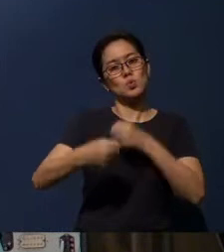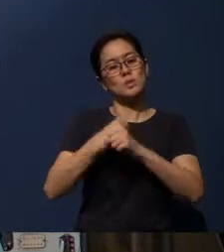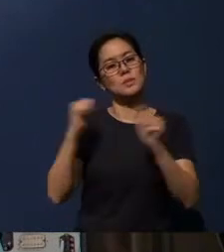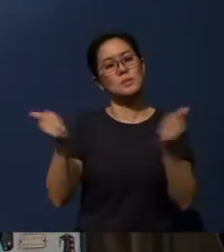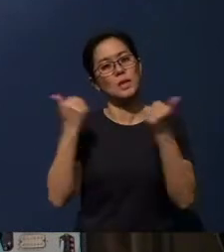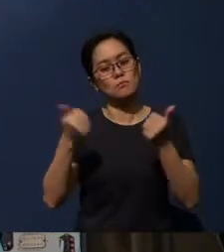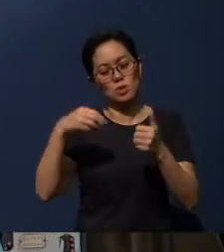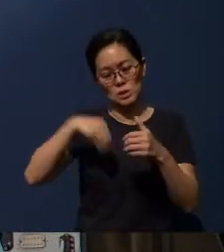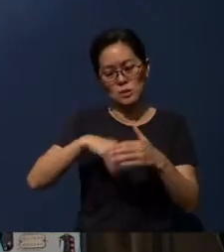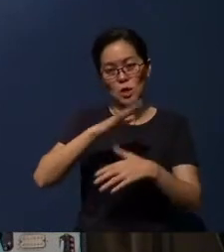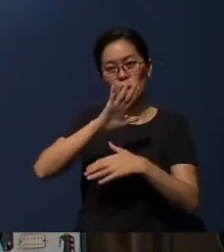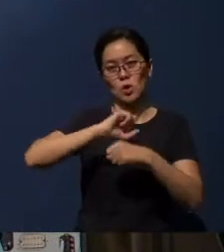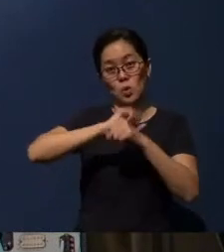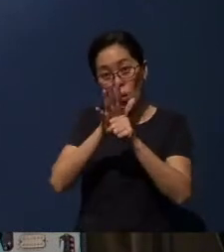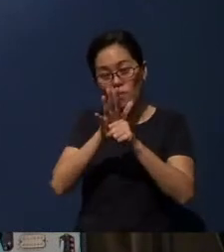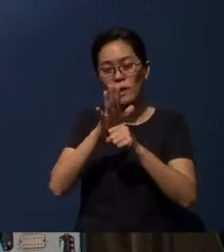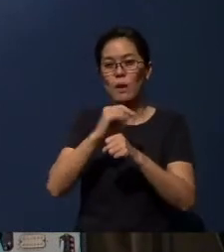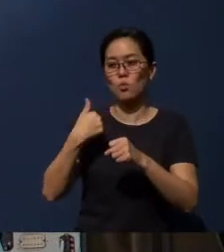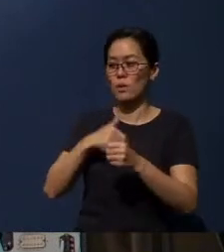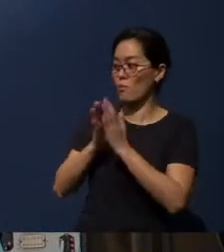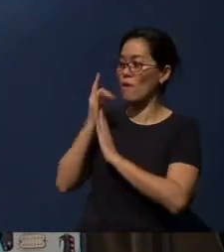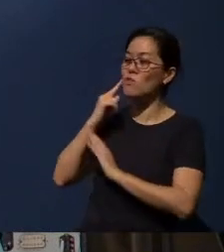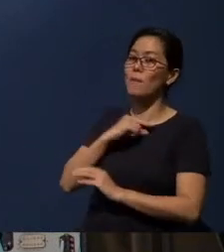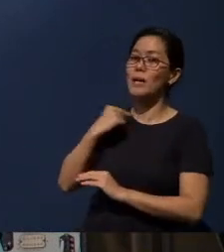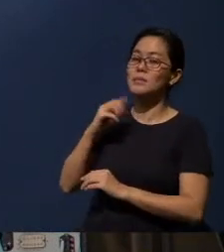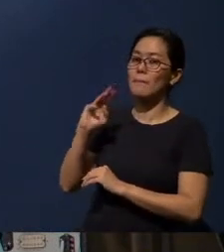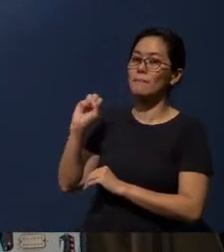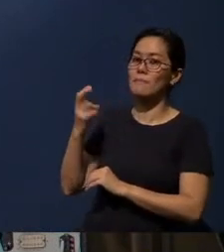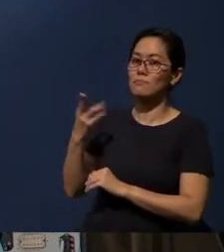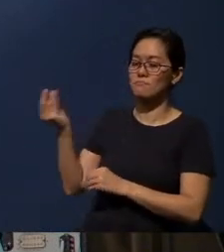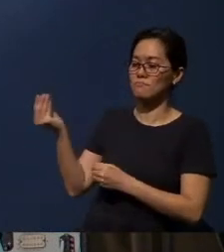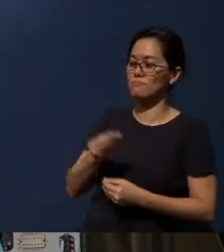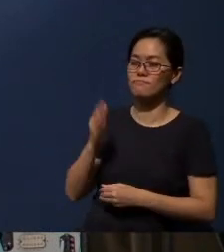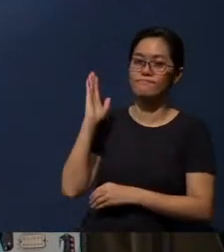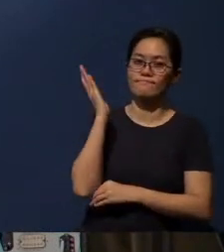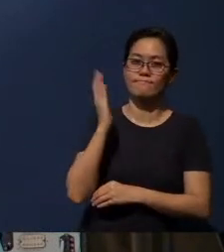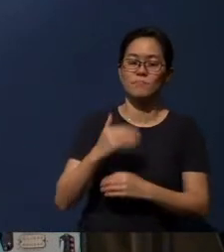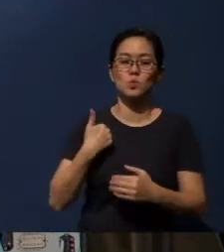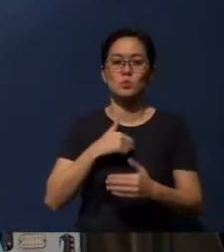And we also pray for Pastor Mah as he gives us the message. Let’s pray.